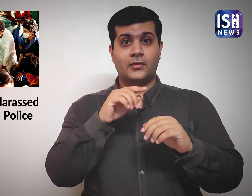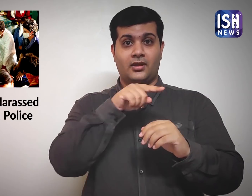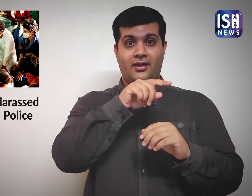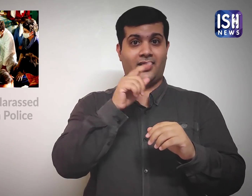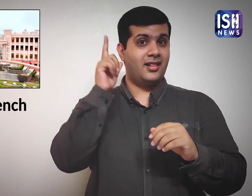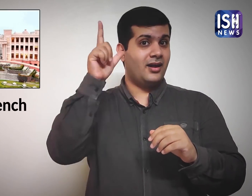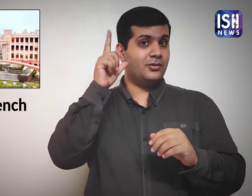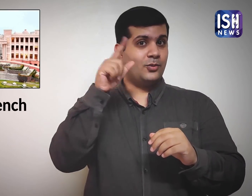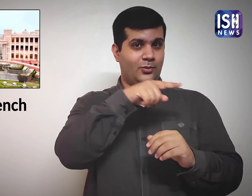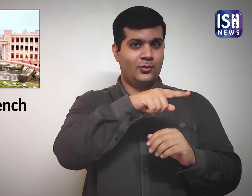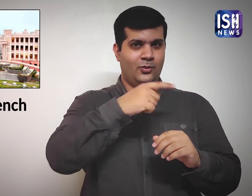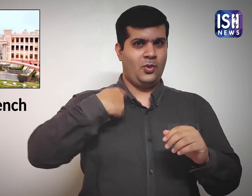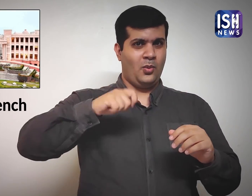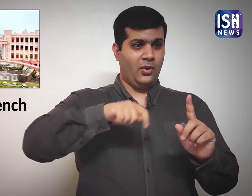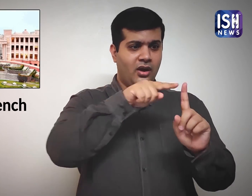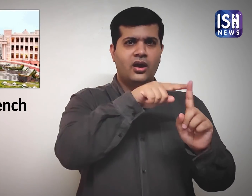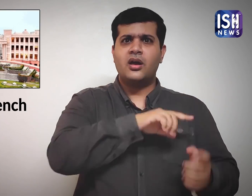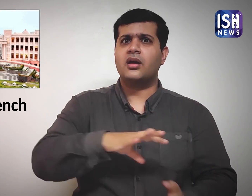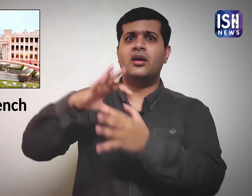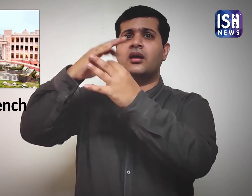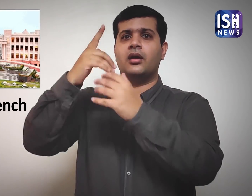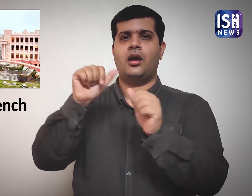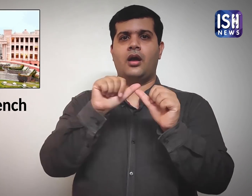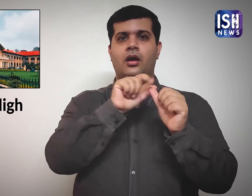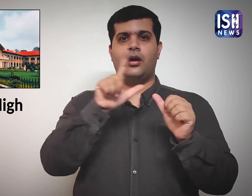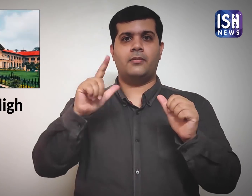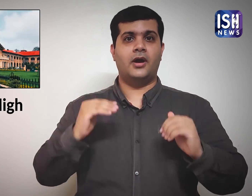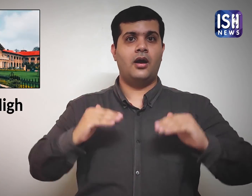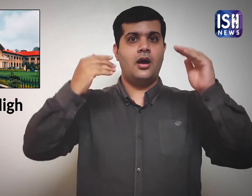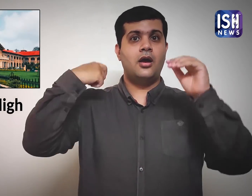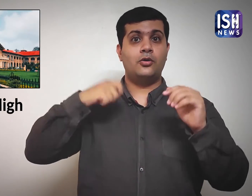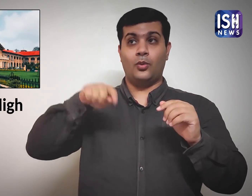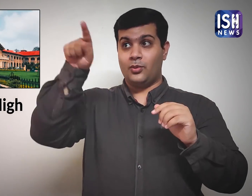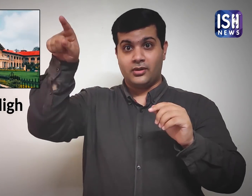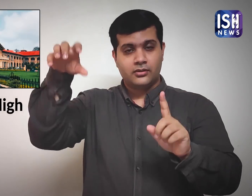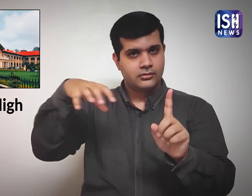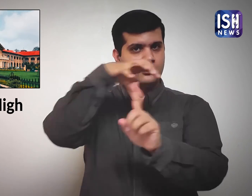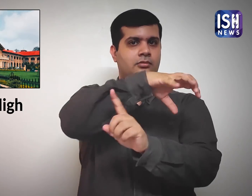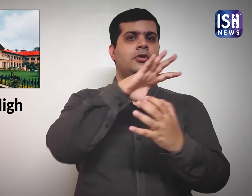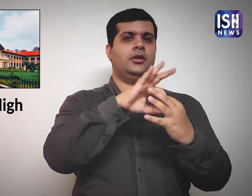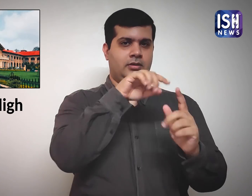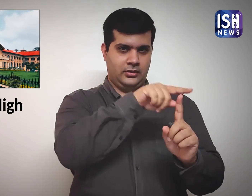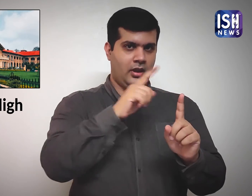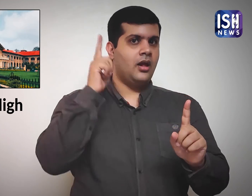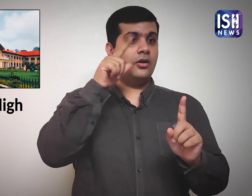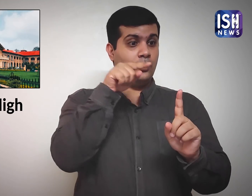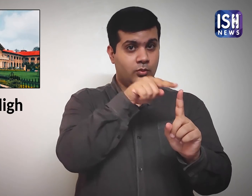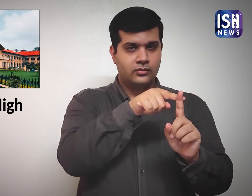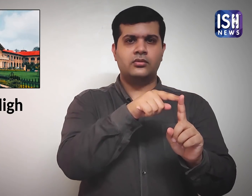Looking at all this, the Lucknow Bench of the Allahabad High Court